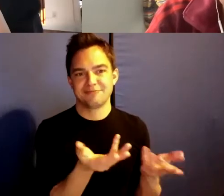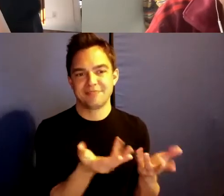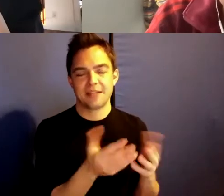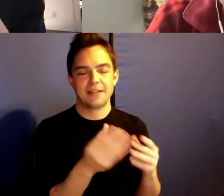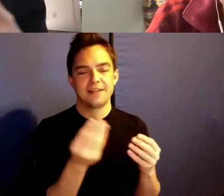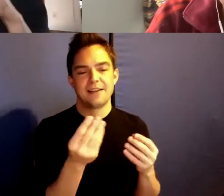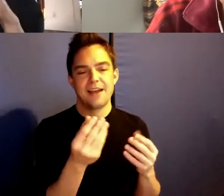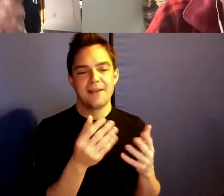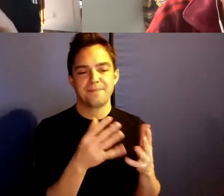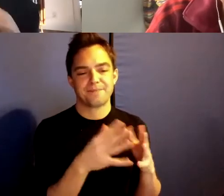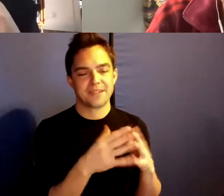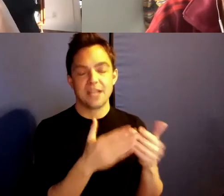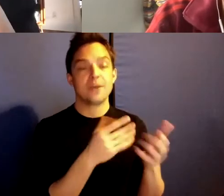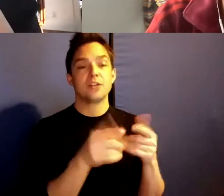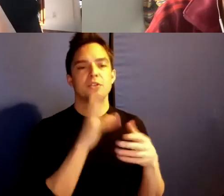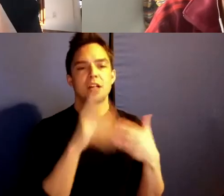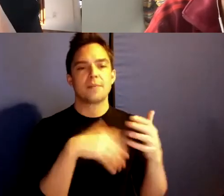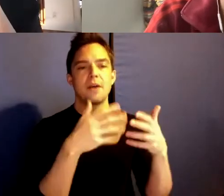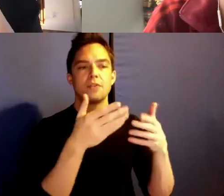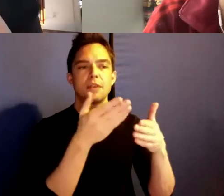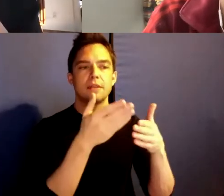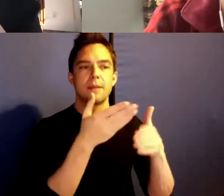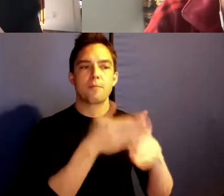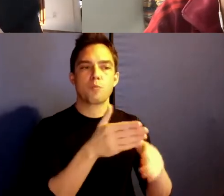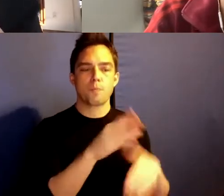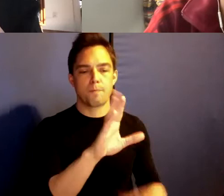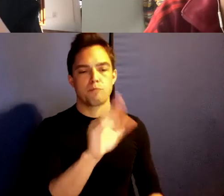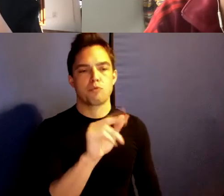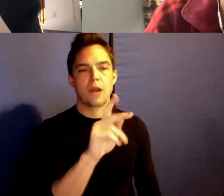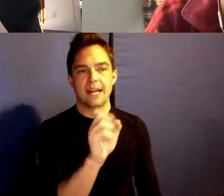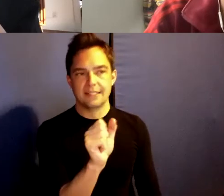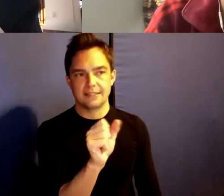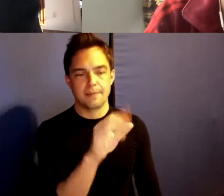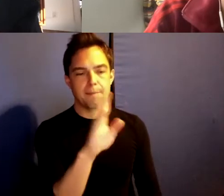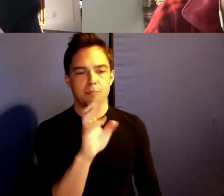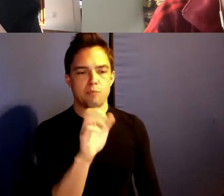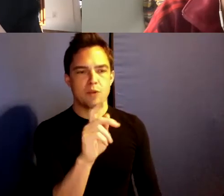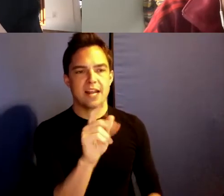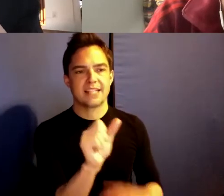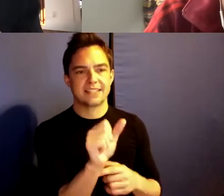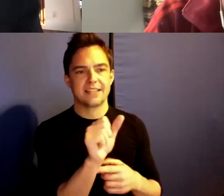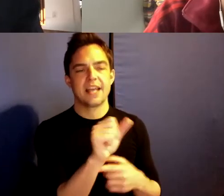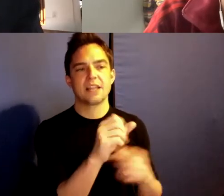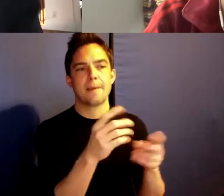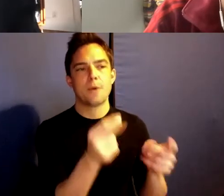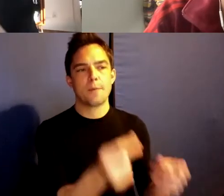Okay, you were talking about the brakes and the momentum around the breaks in the book.